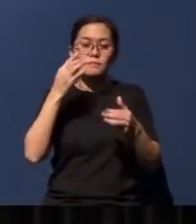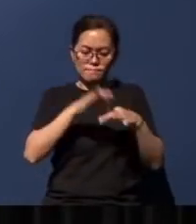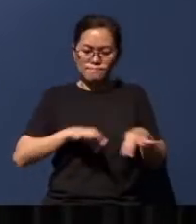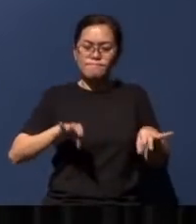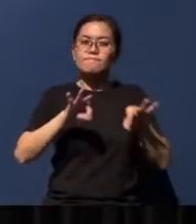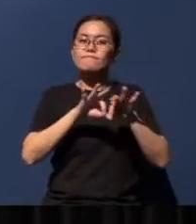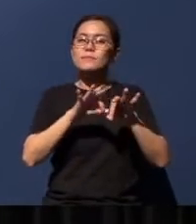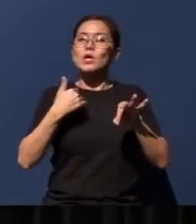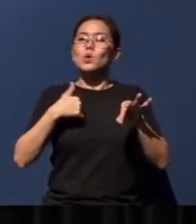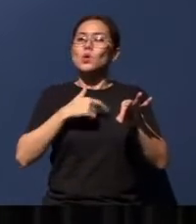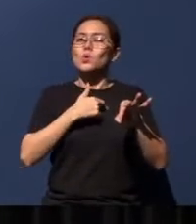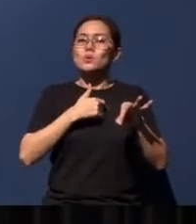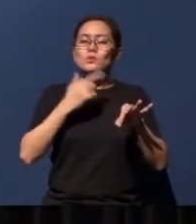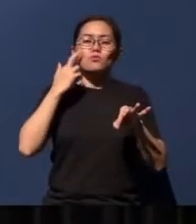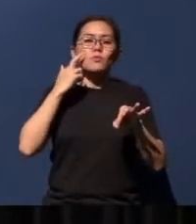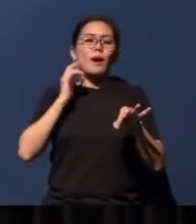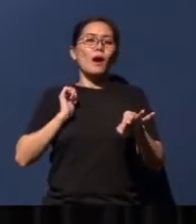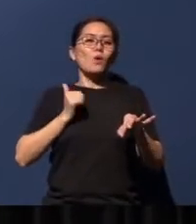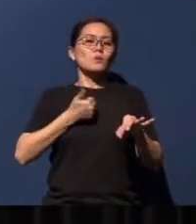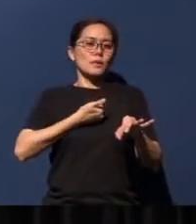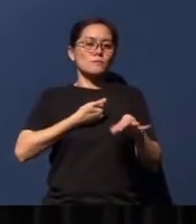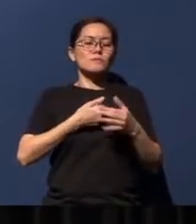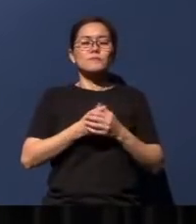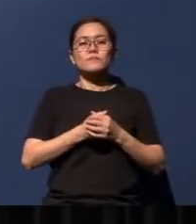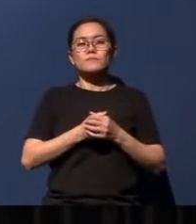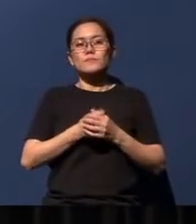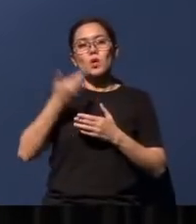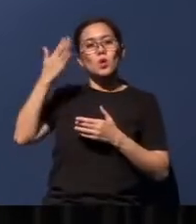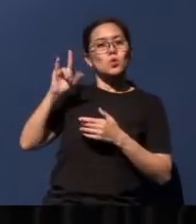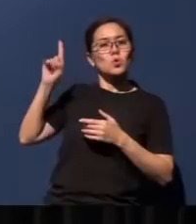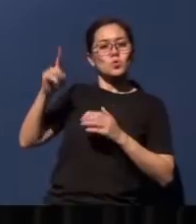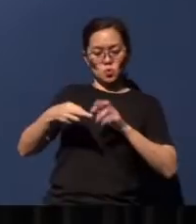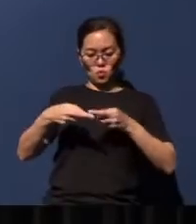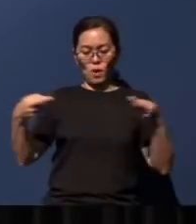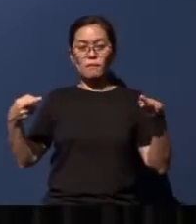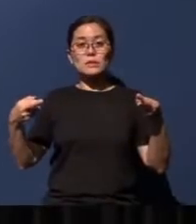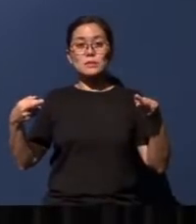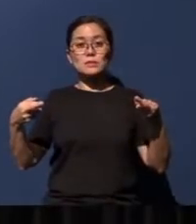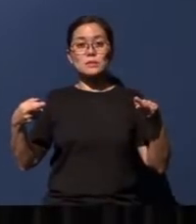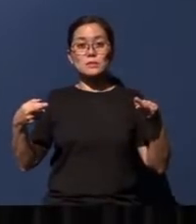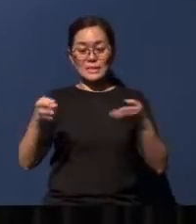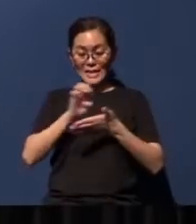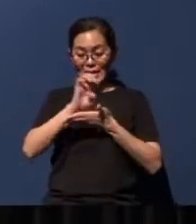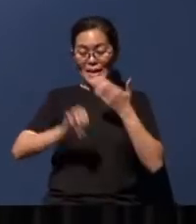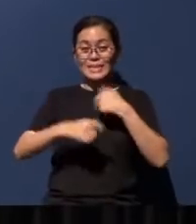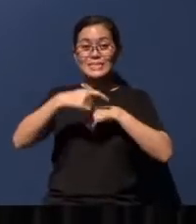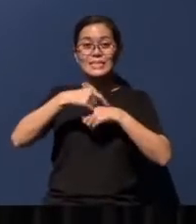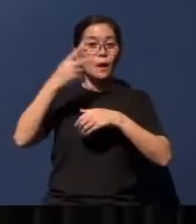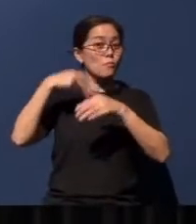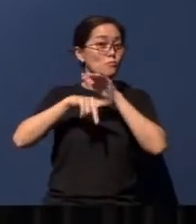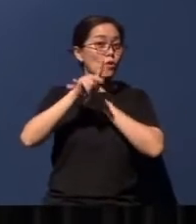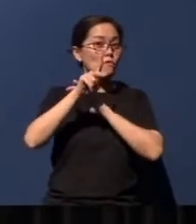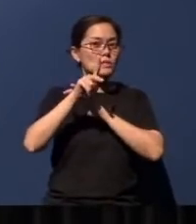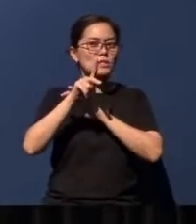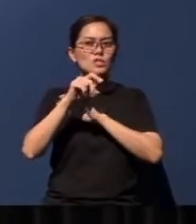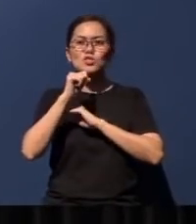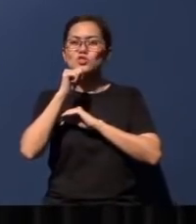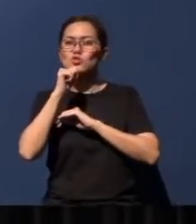that we remind ourselves that God's revelation of endtime prophecies is not meant to tickle